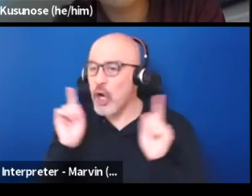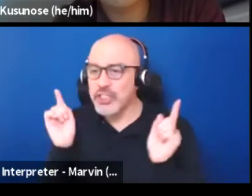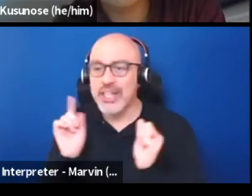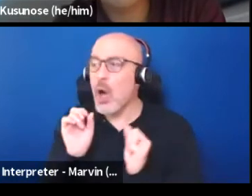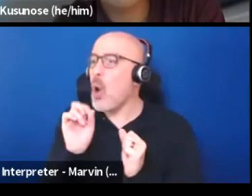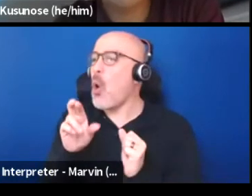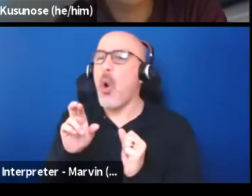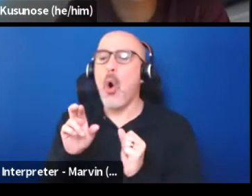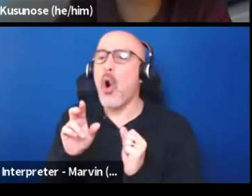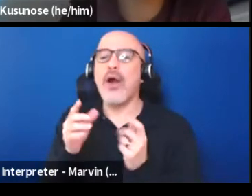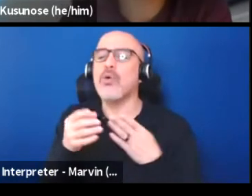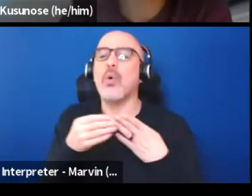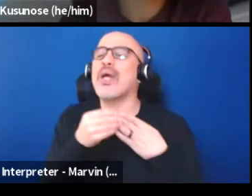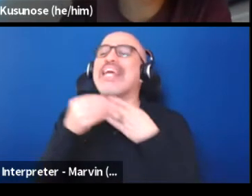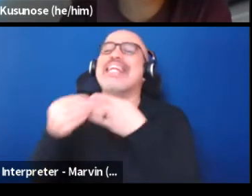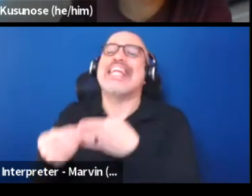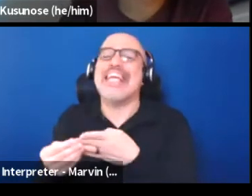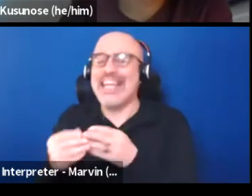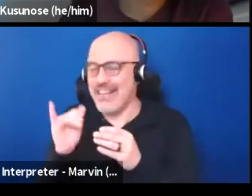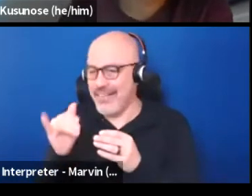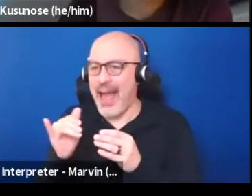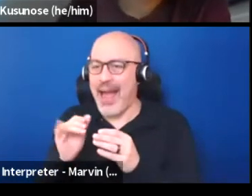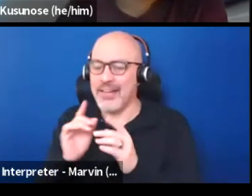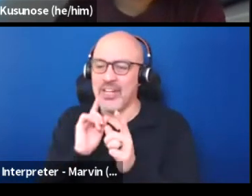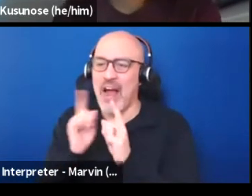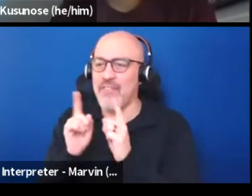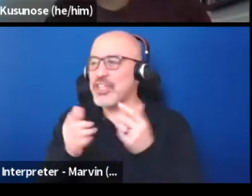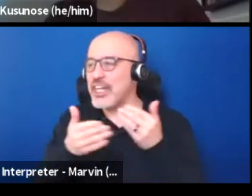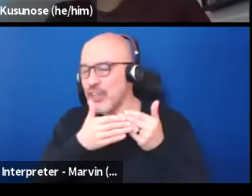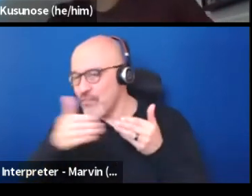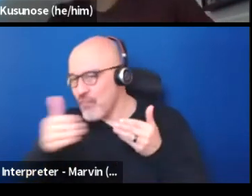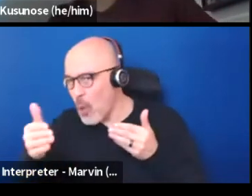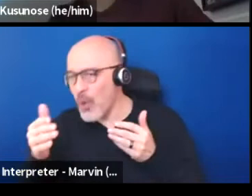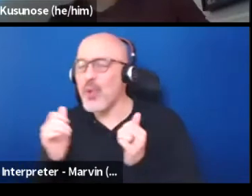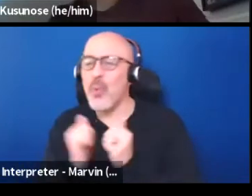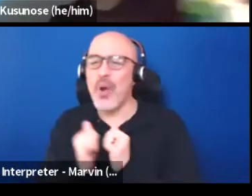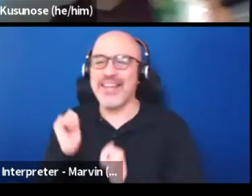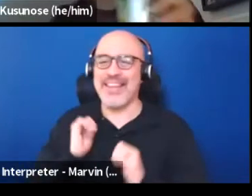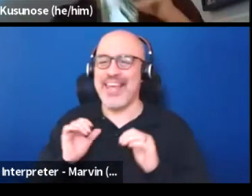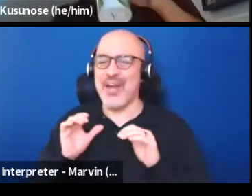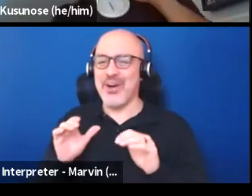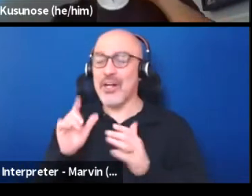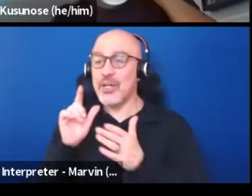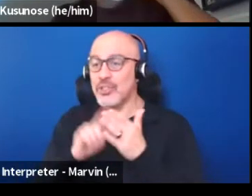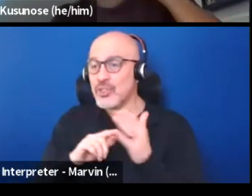this conversation forward through theater. And so what does that look like in the radical imaginary